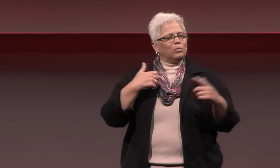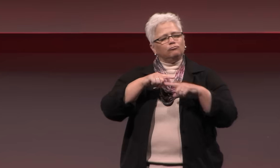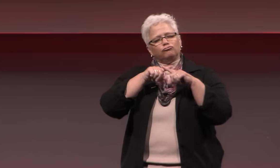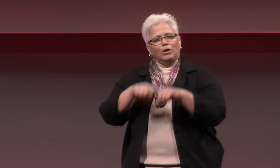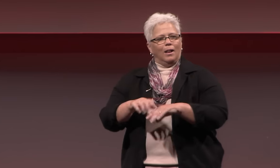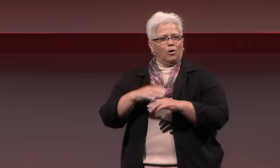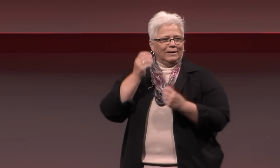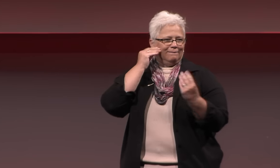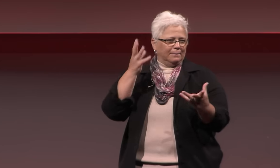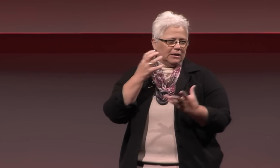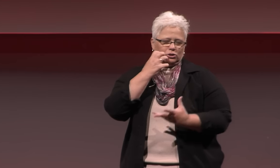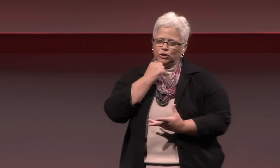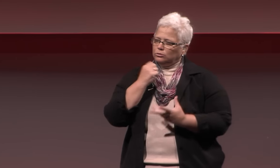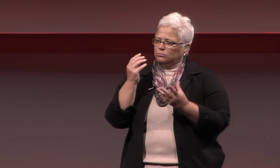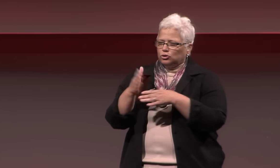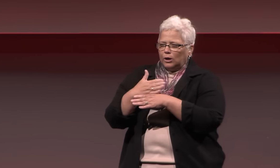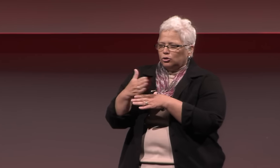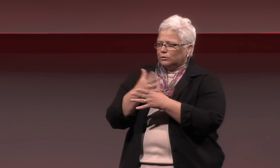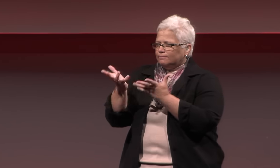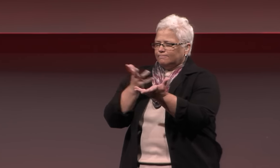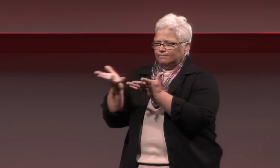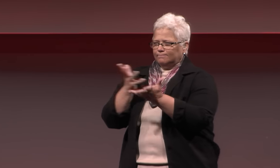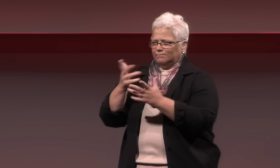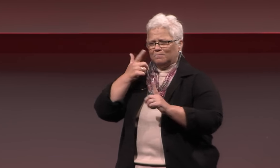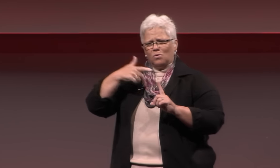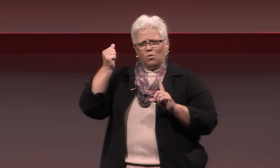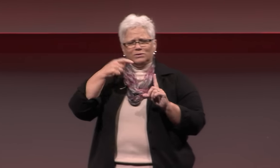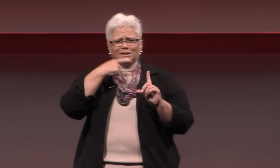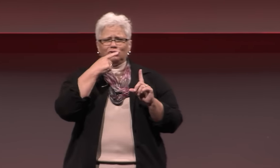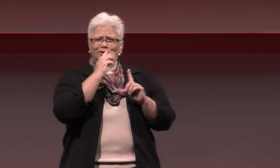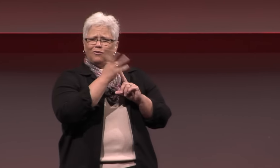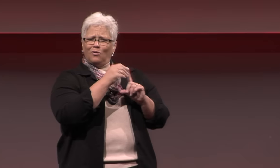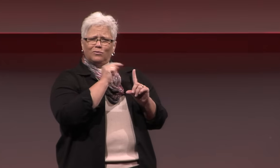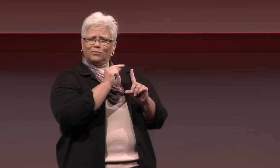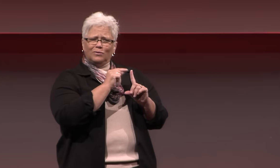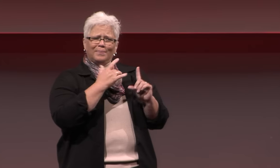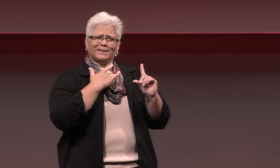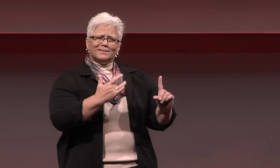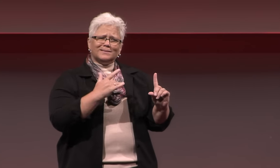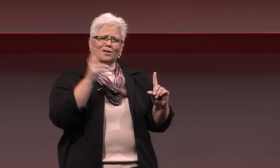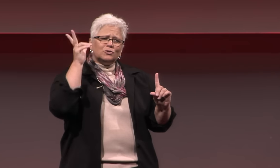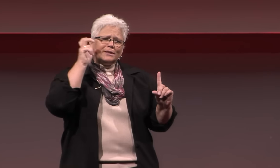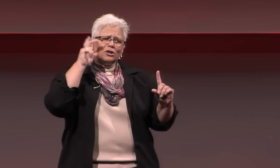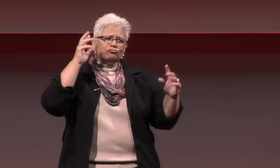That's the reason we really depend on each other to share information. For hearing culture,